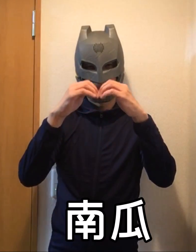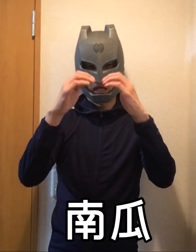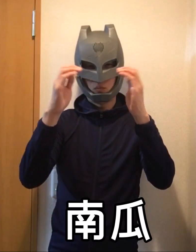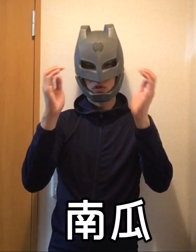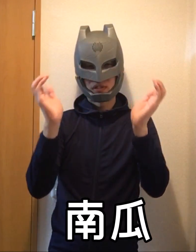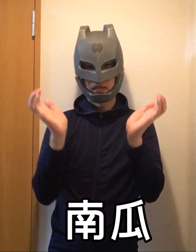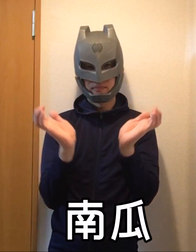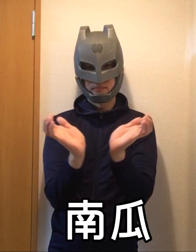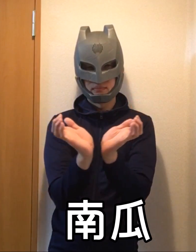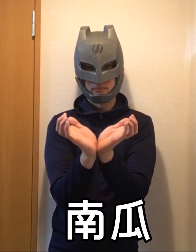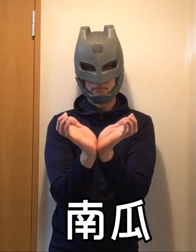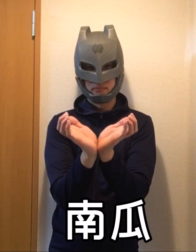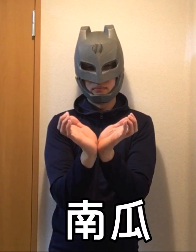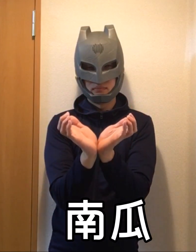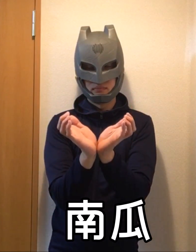Pumpkin